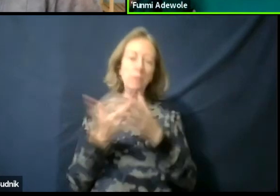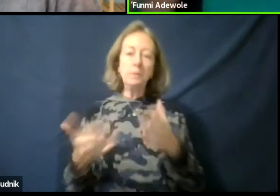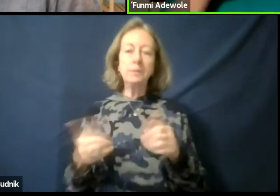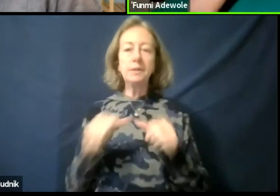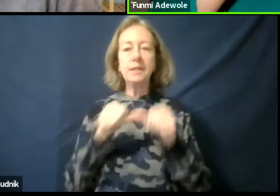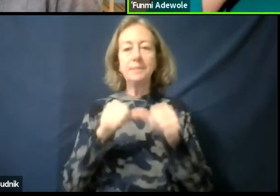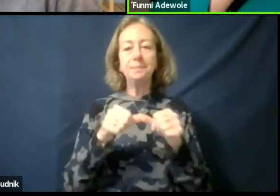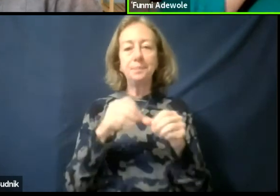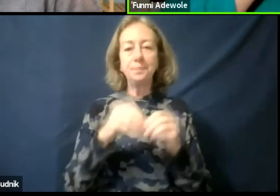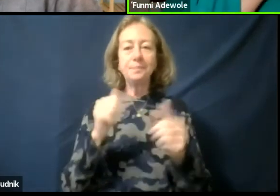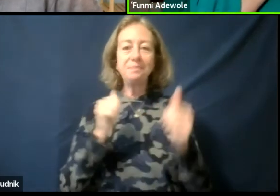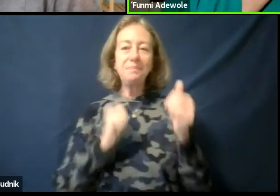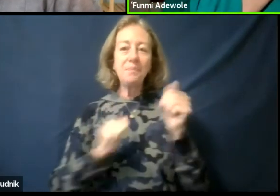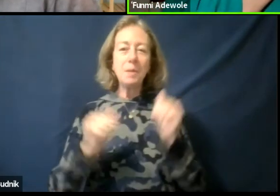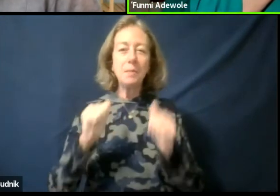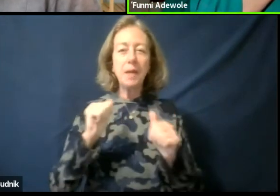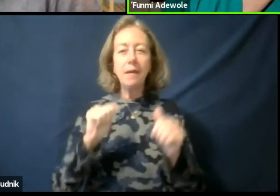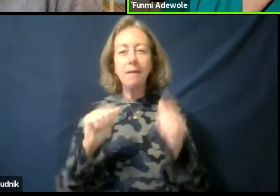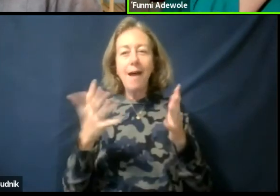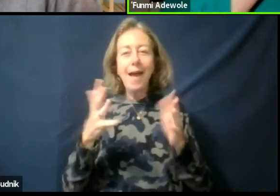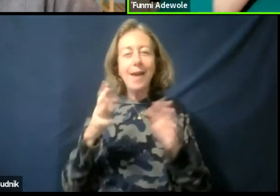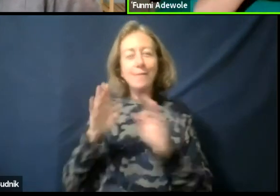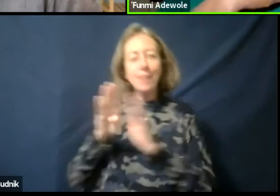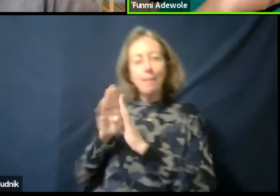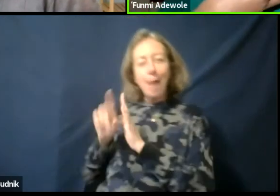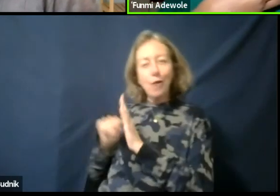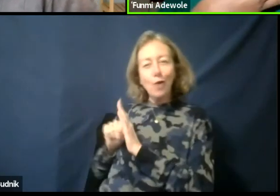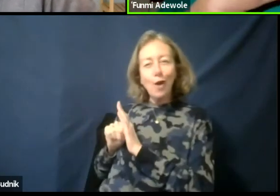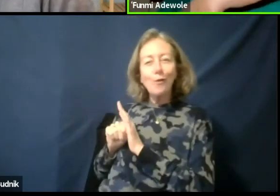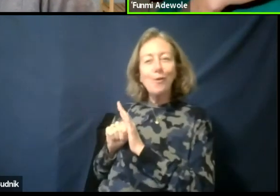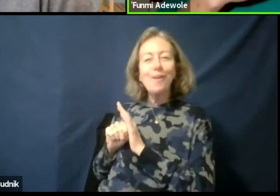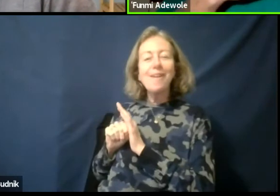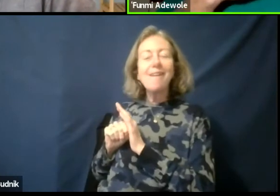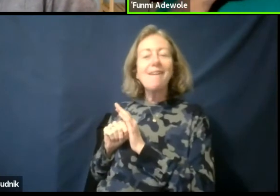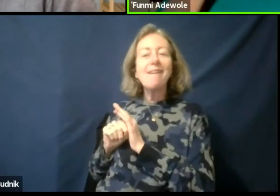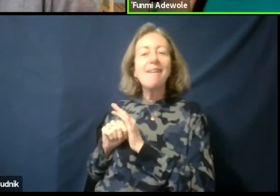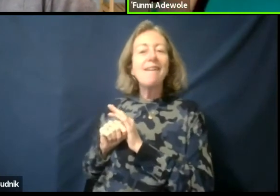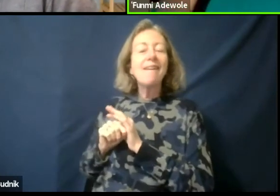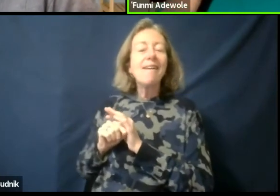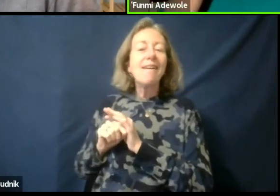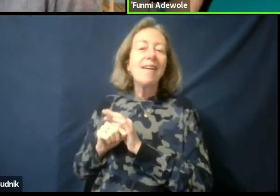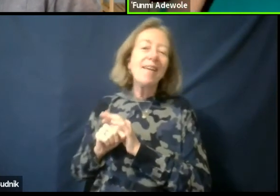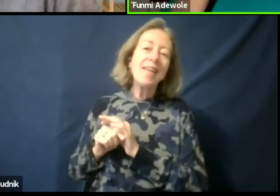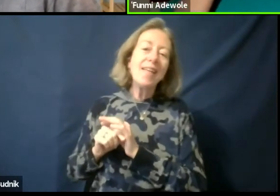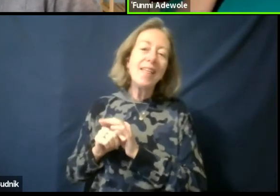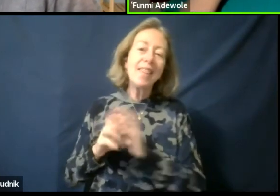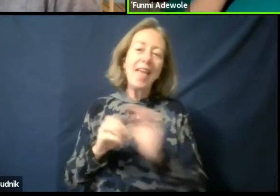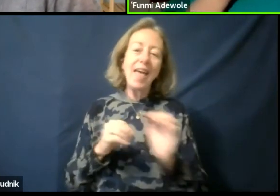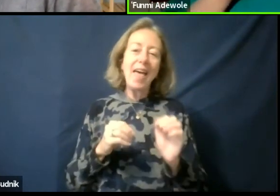sort of in the background. And the tension between those objects